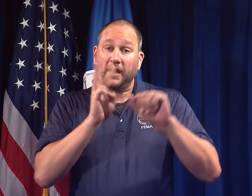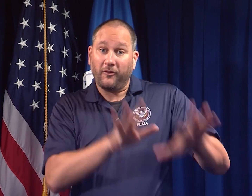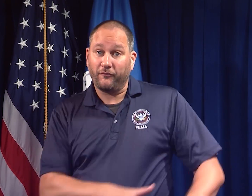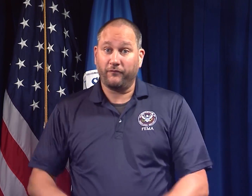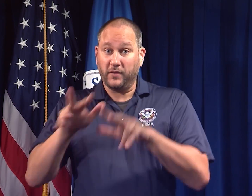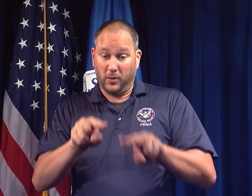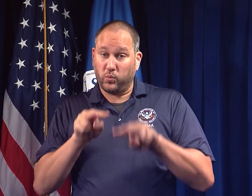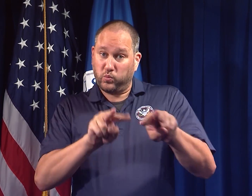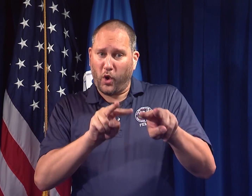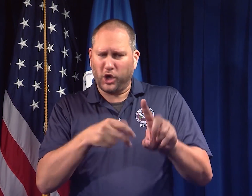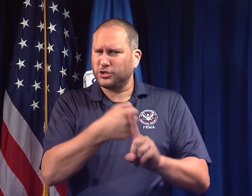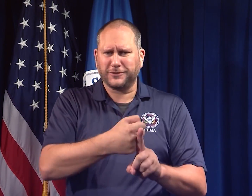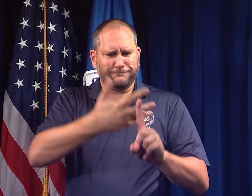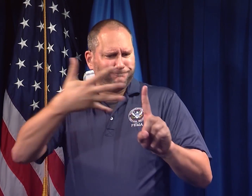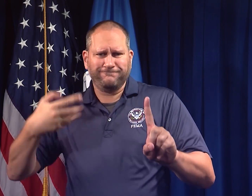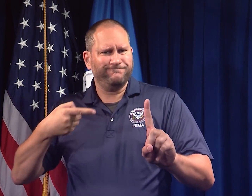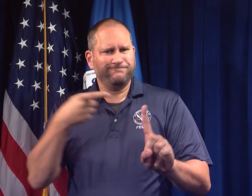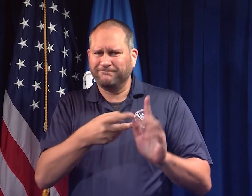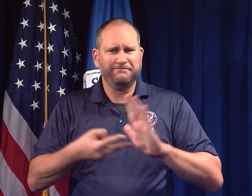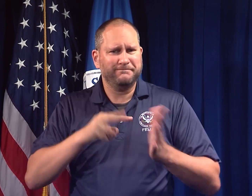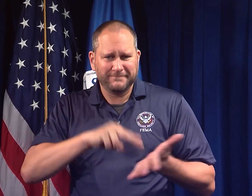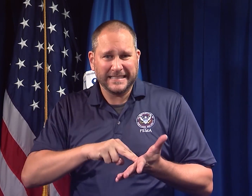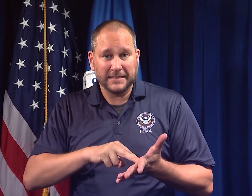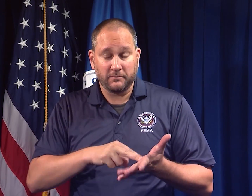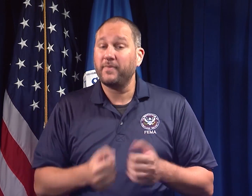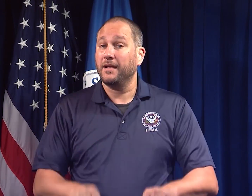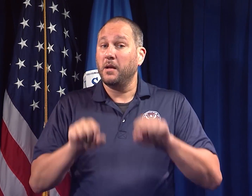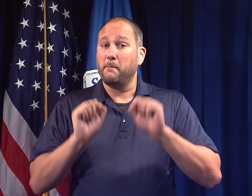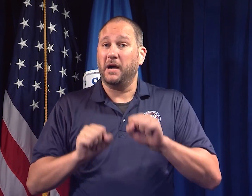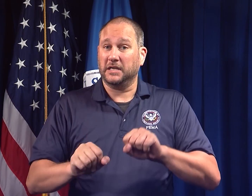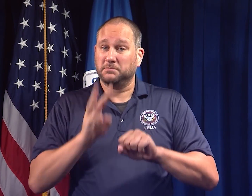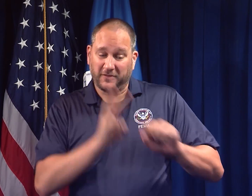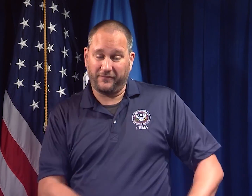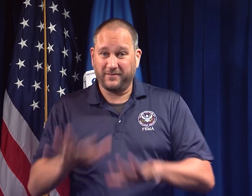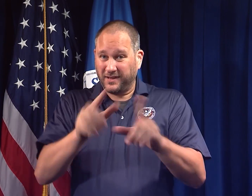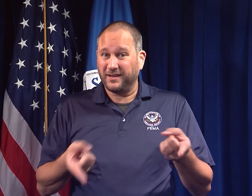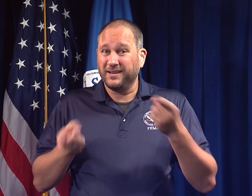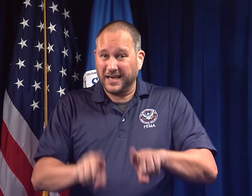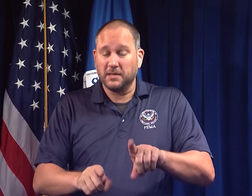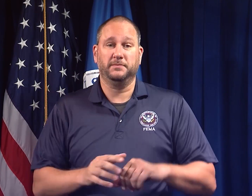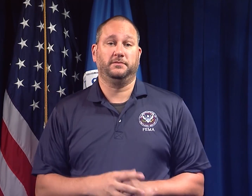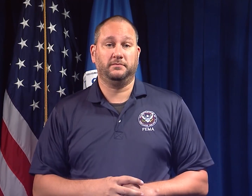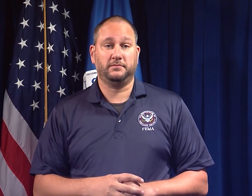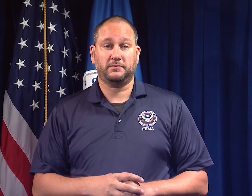A Flood Watch is issued when conditions are favorable for flooding.